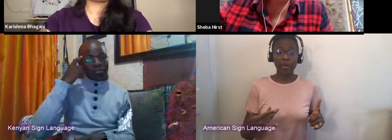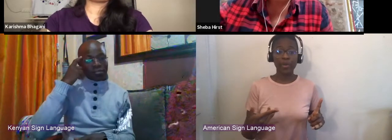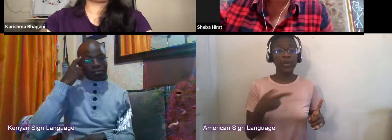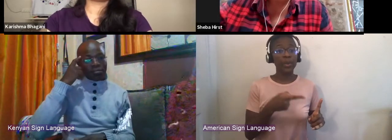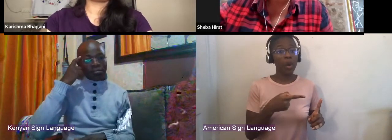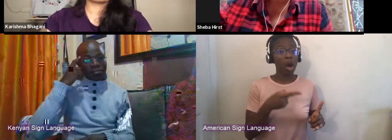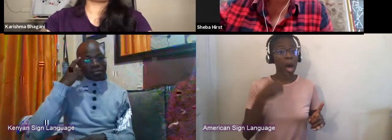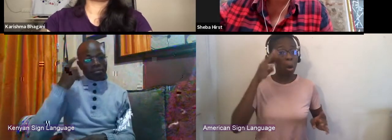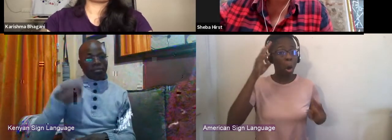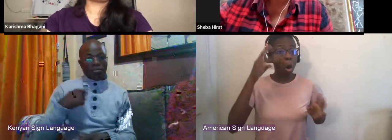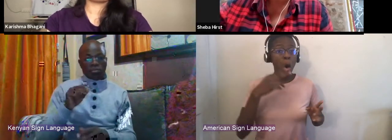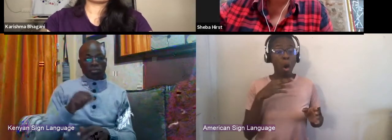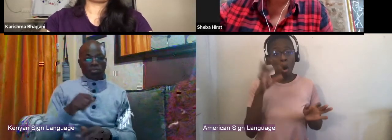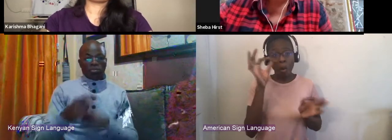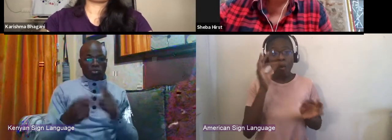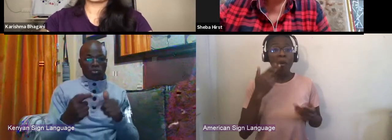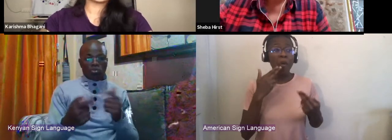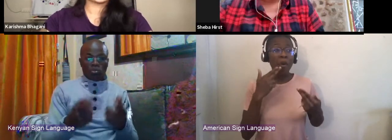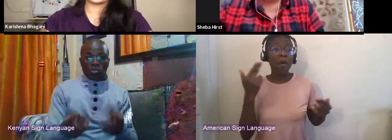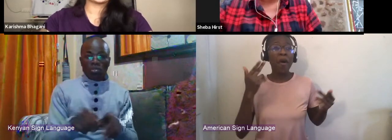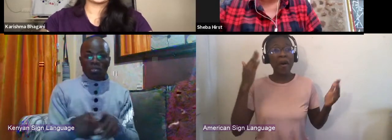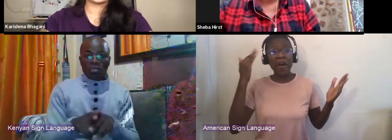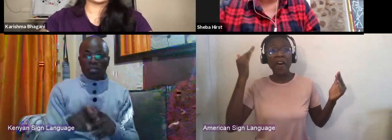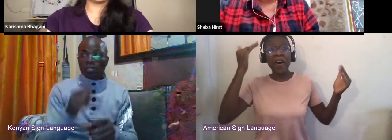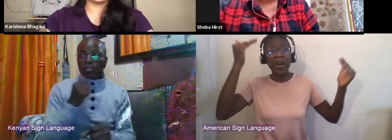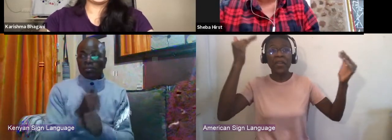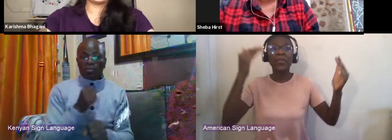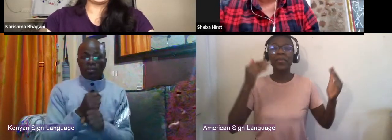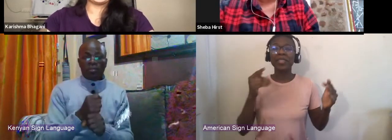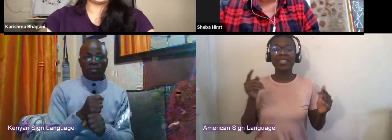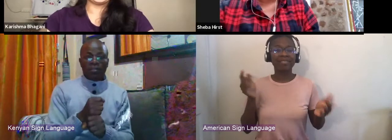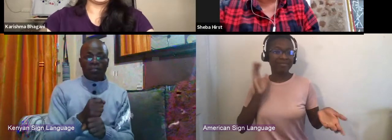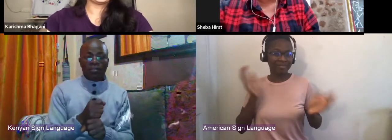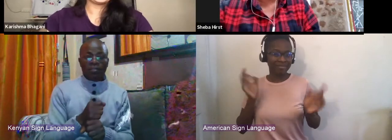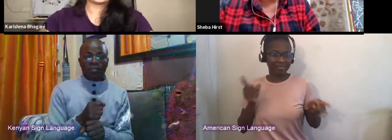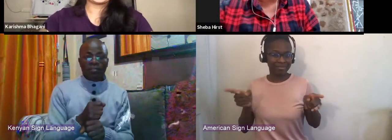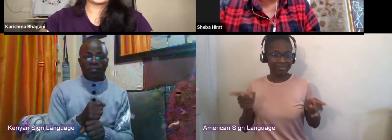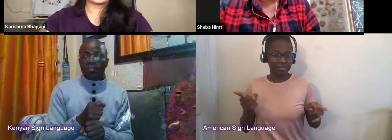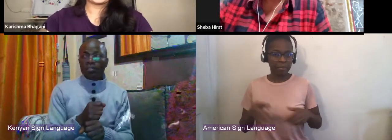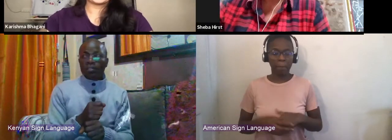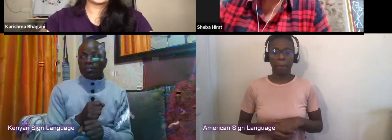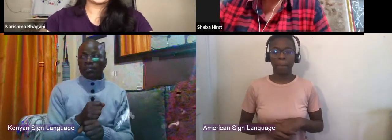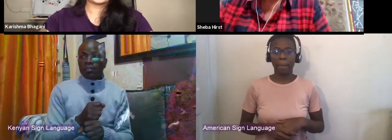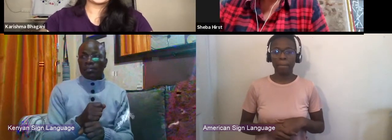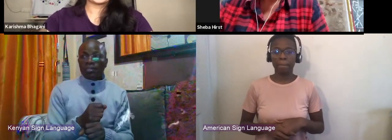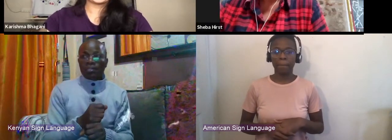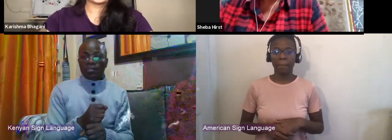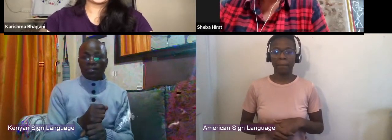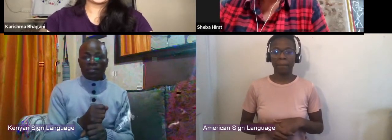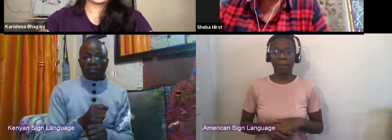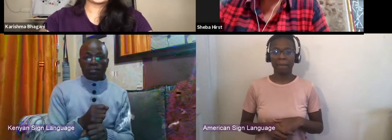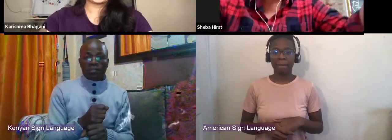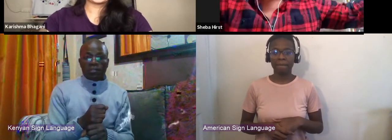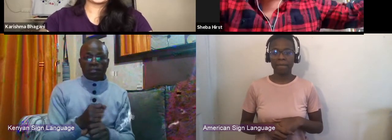of energy, sorry, there's monkeys running on the roof. (chuckles) I don't know whether you heard that. Okay. I live out in the wild.